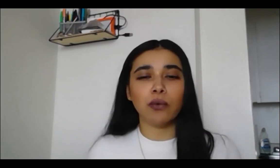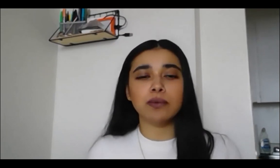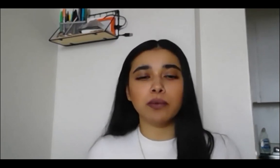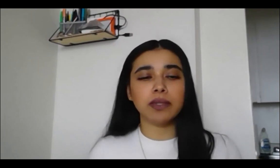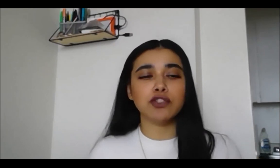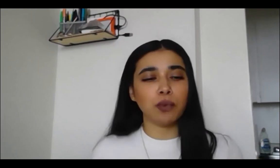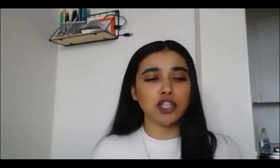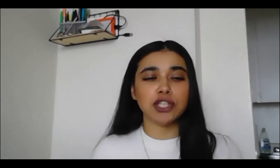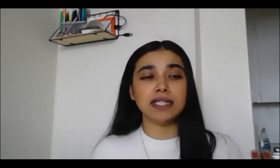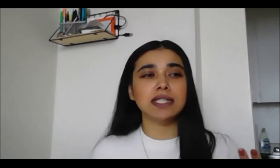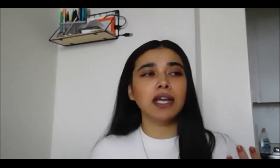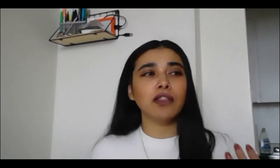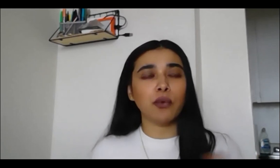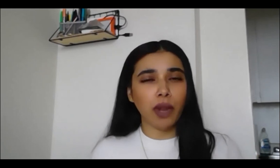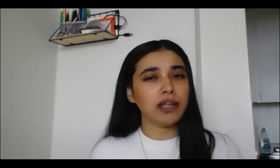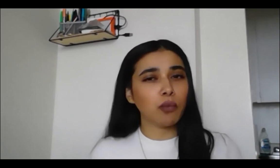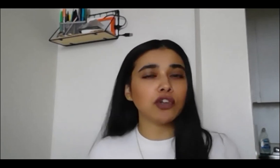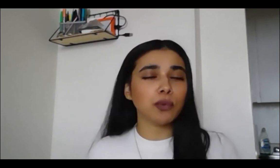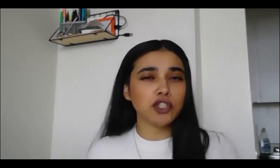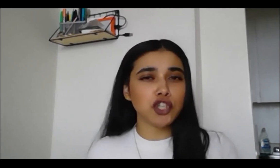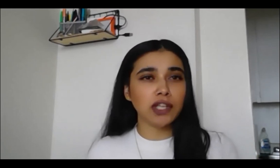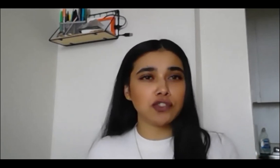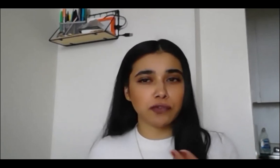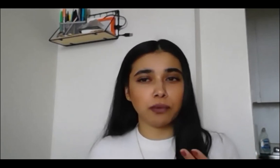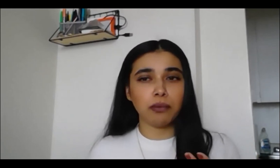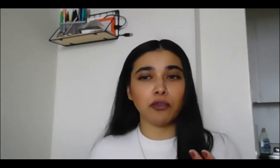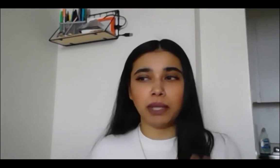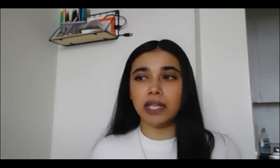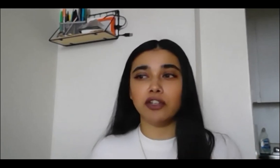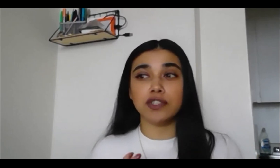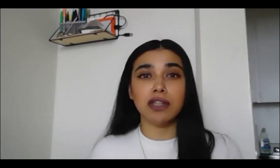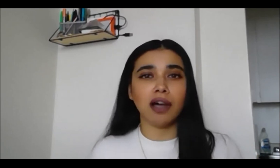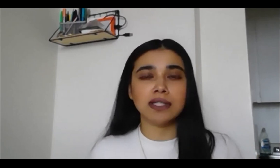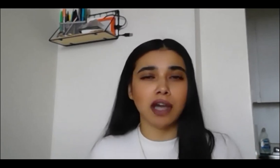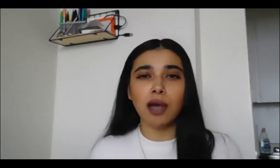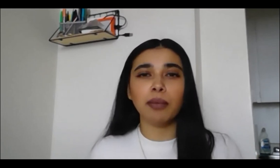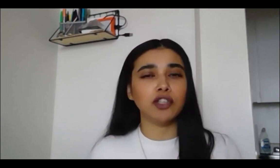whole situation as the way to work towards change was for me to just not stop, and